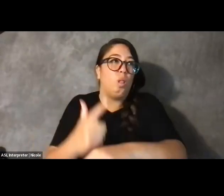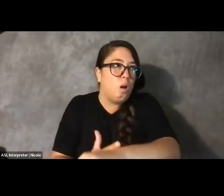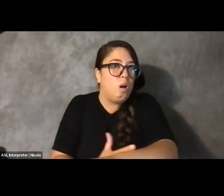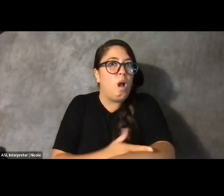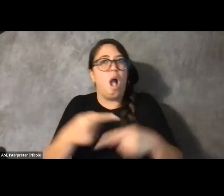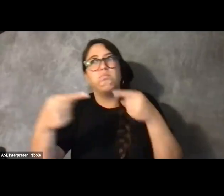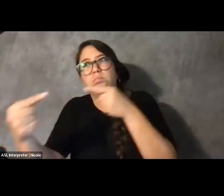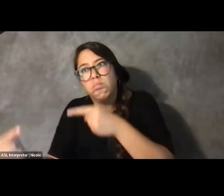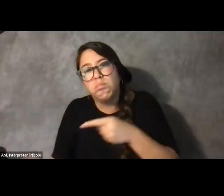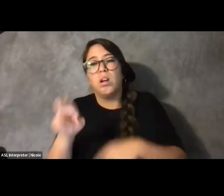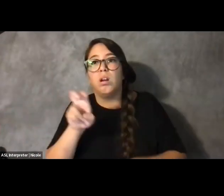to do once we get to the destination.